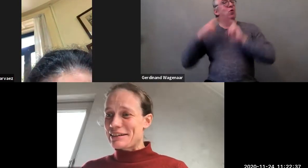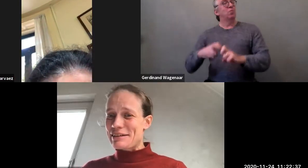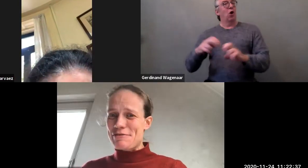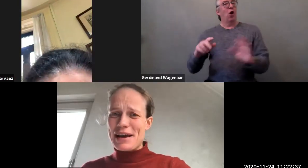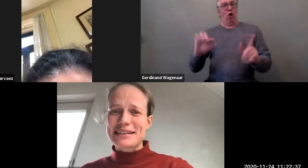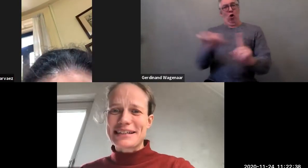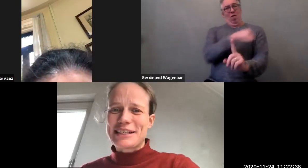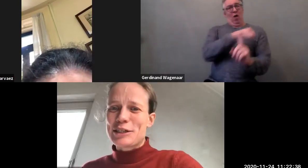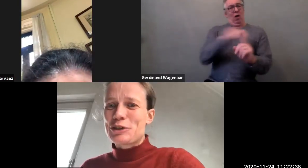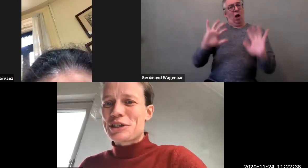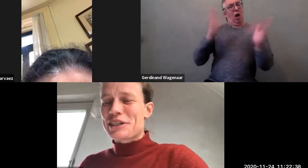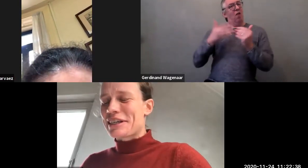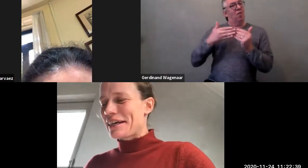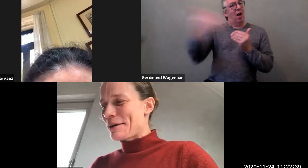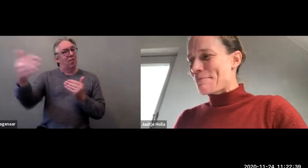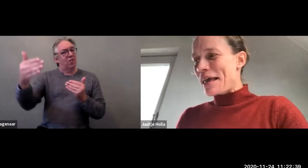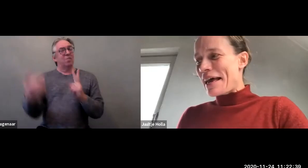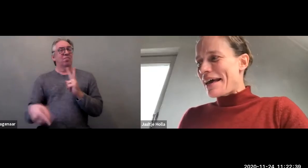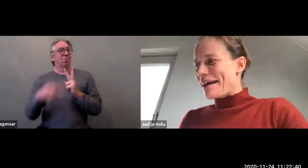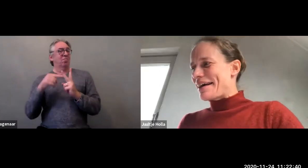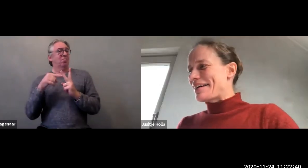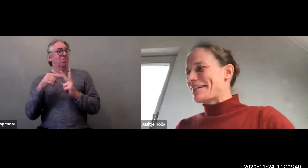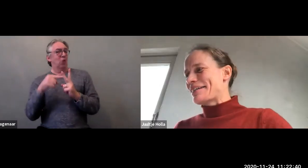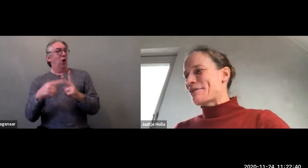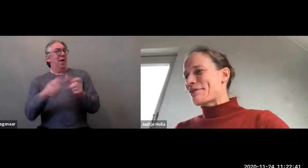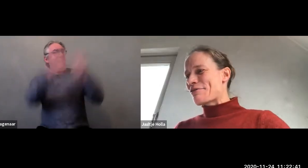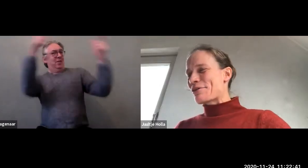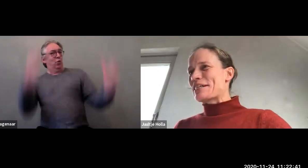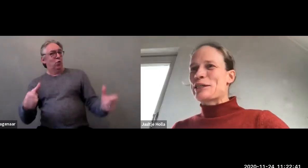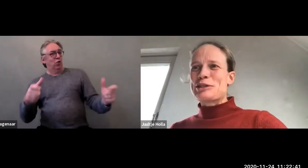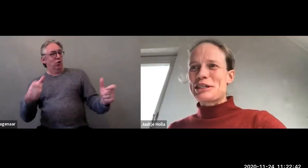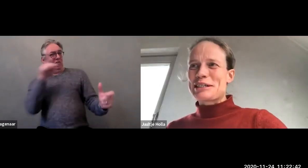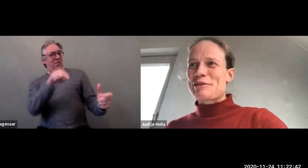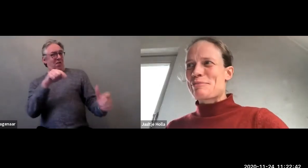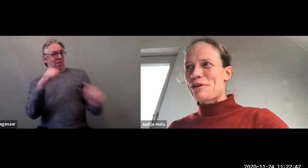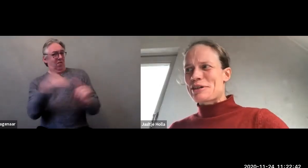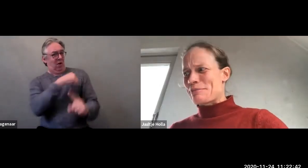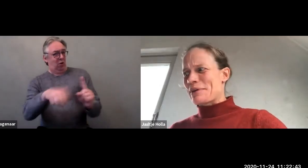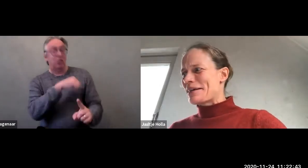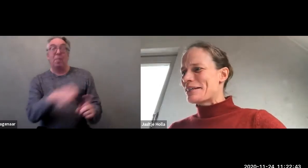and violence in institutions, and... Of course institution is a very broad term.